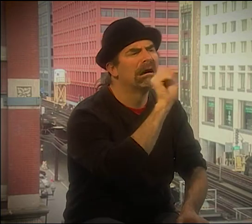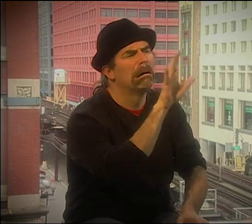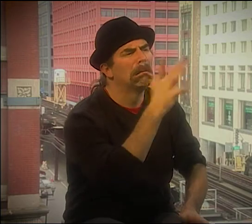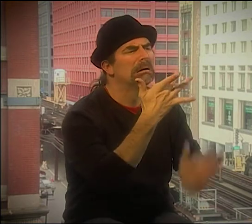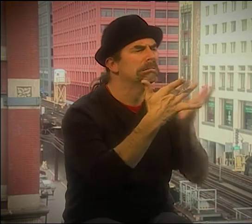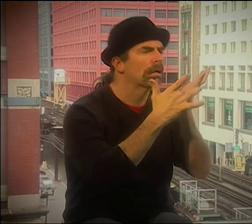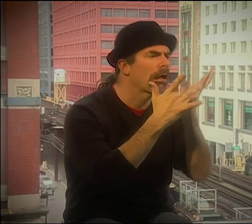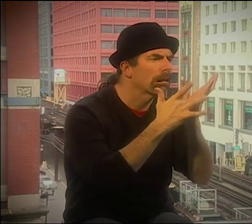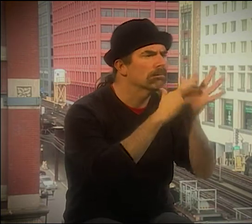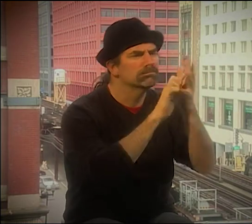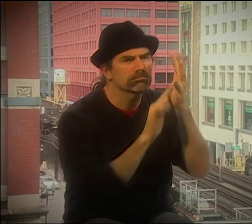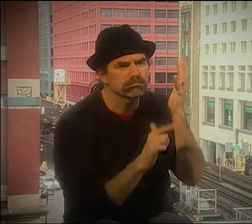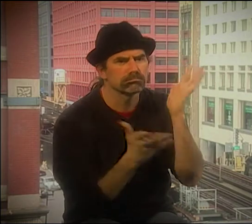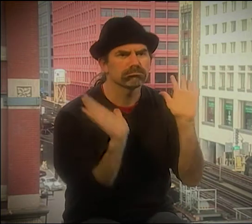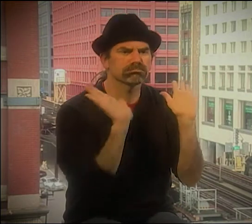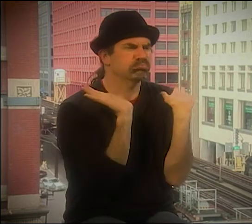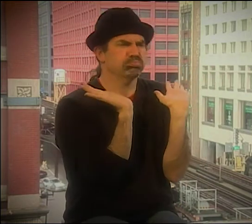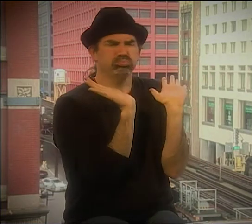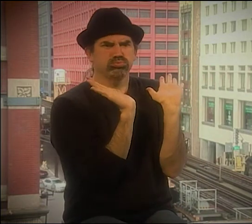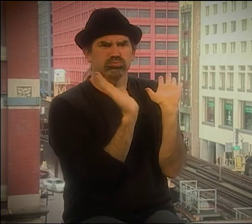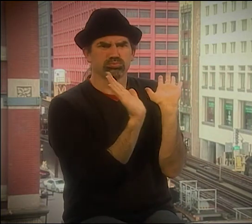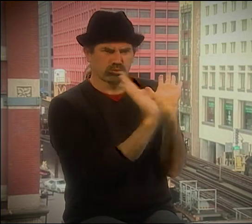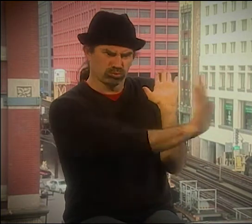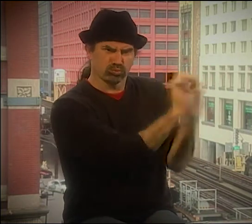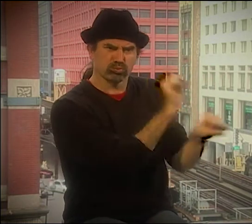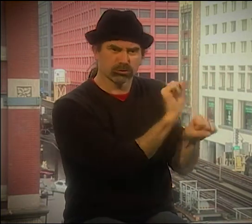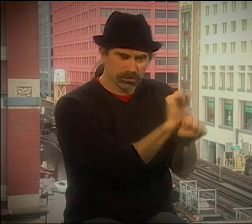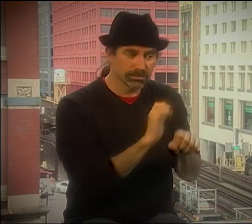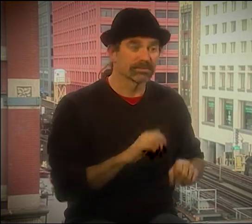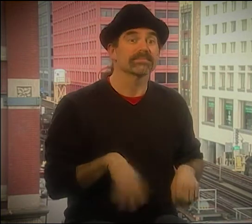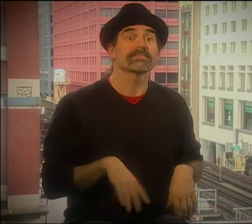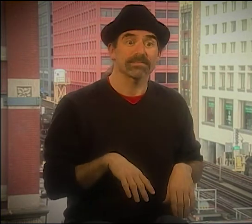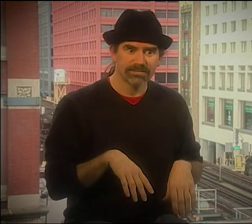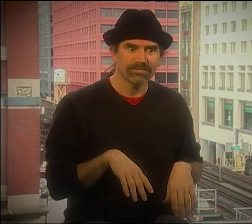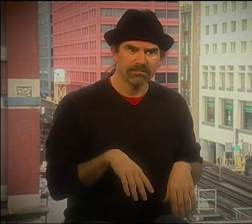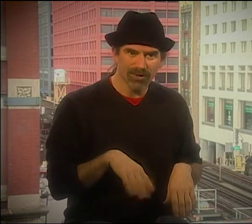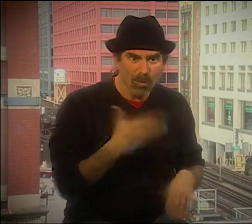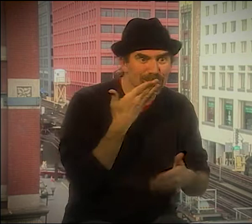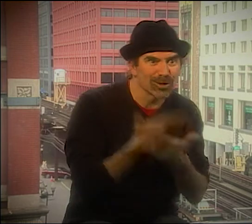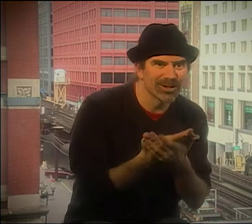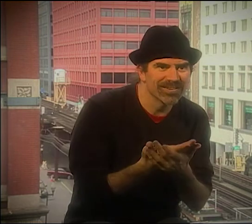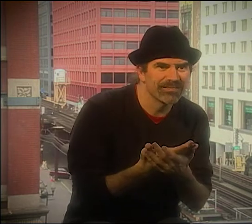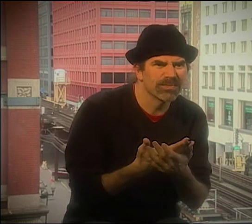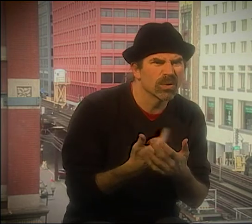AND THEN, YOU KNOW, SOME THINGS WERE PROBABLY NOT THE WAY I WOULD'VE DONE IT, BUT YOU HAD TO RESPECT WHAT THEY WERE